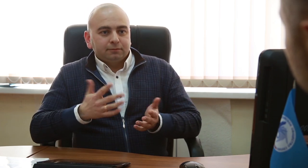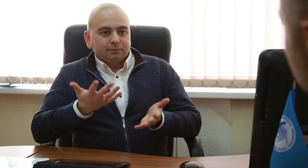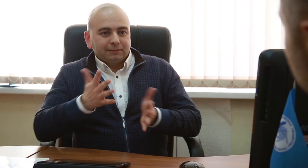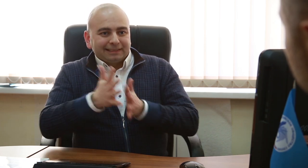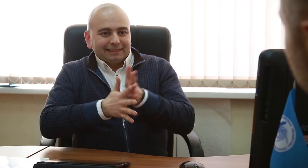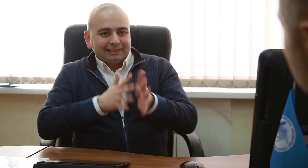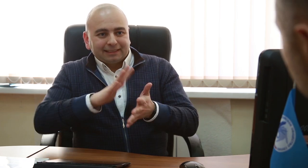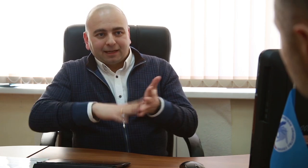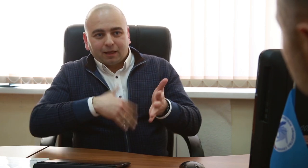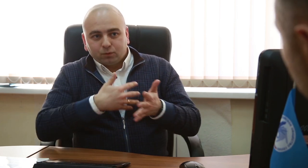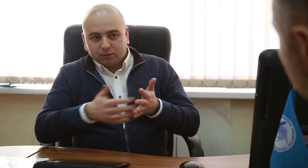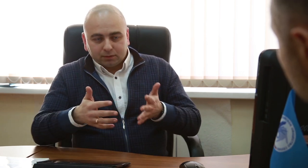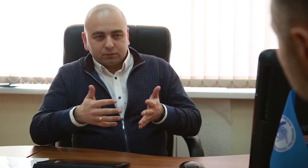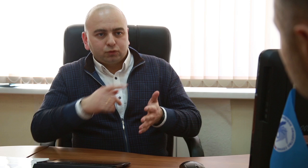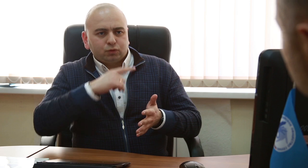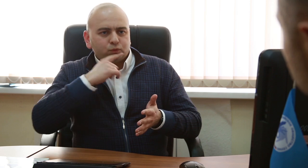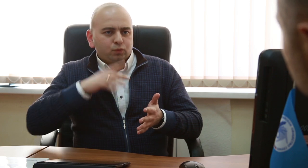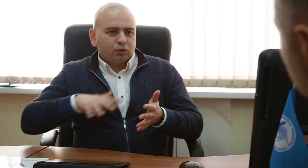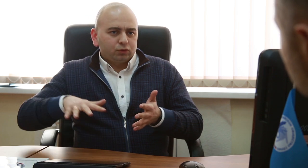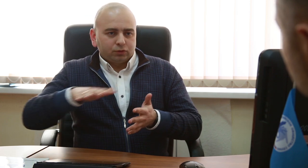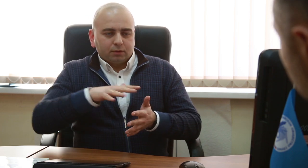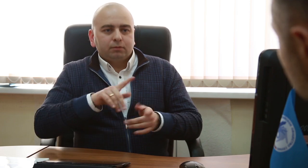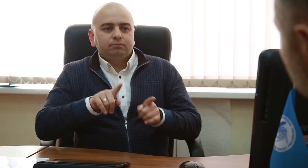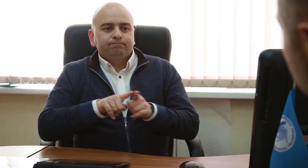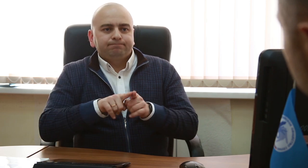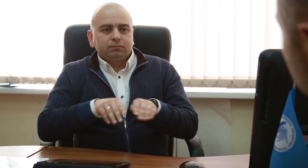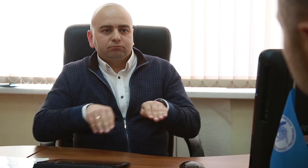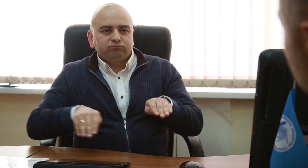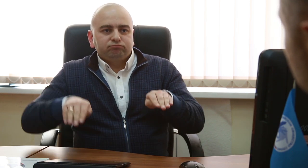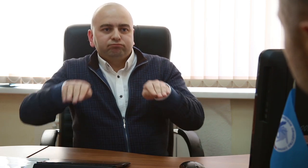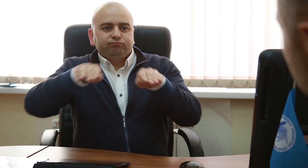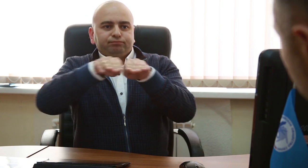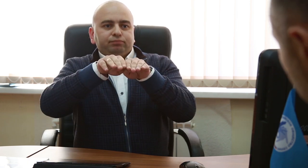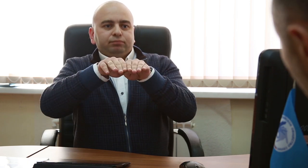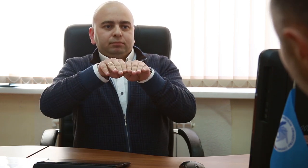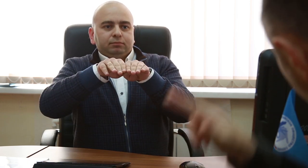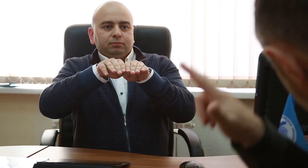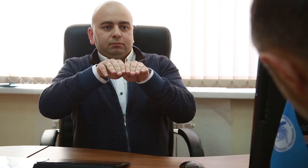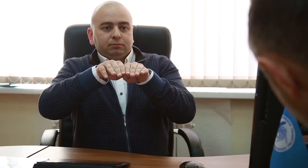recognized across Russia as an official language. Arkady: Is it truly approved?